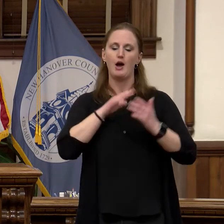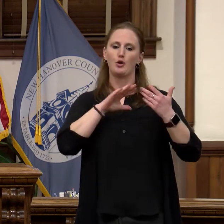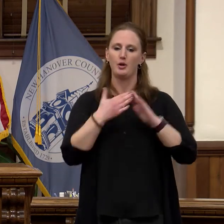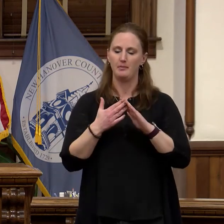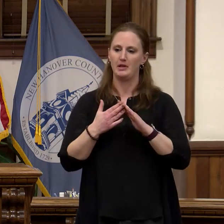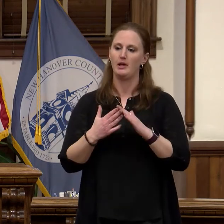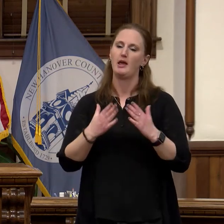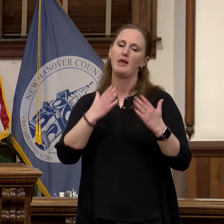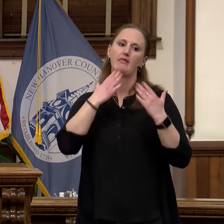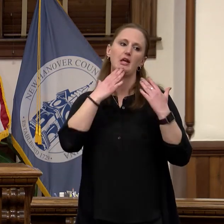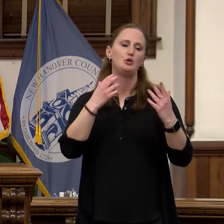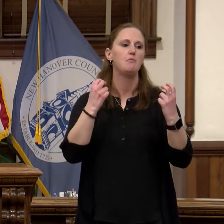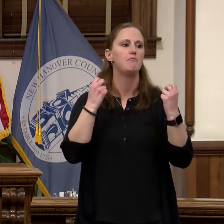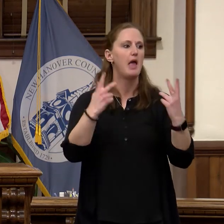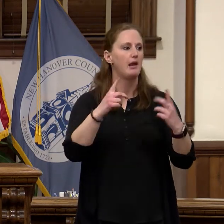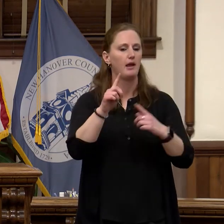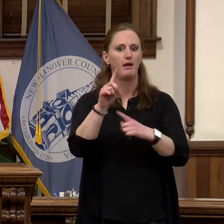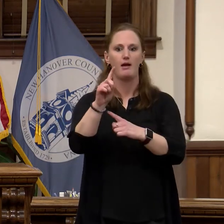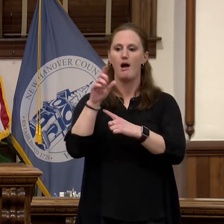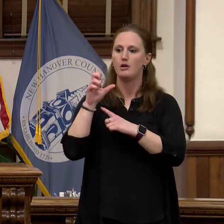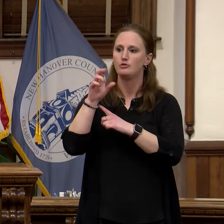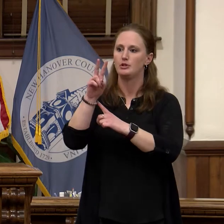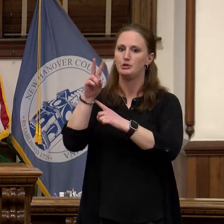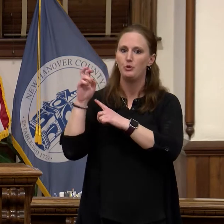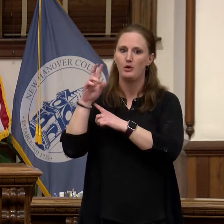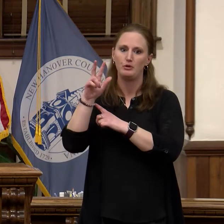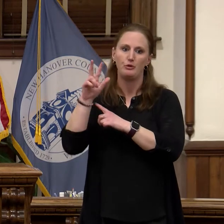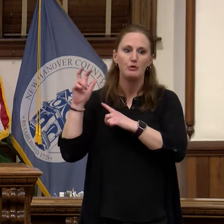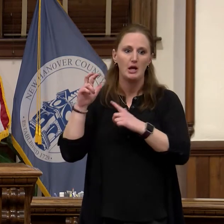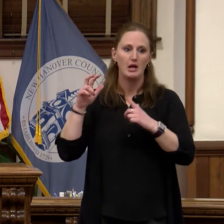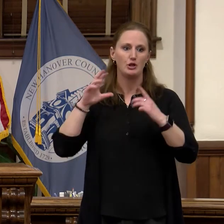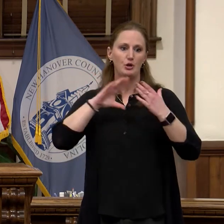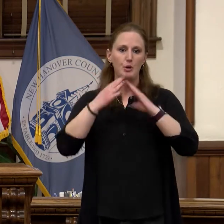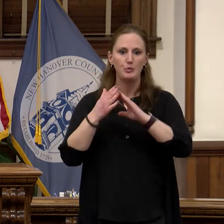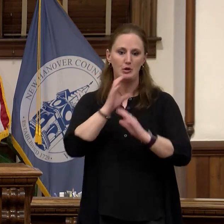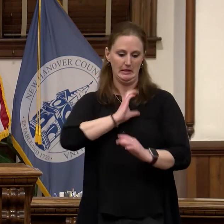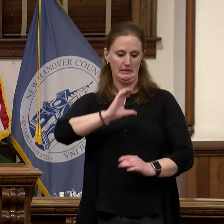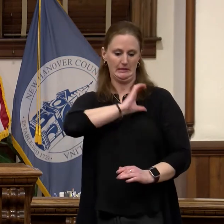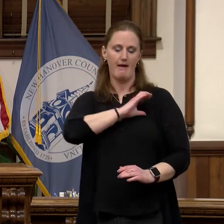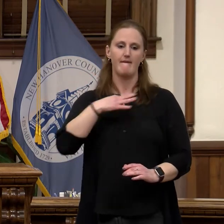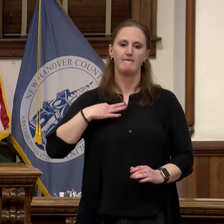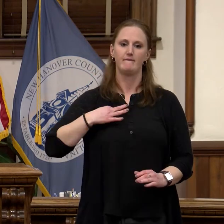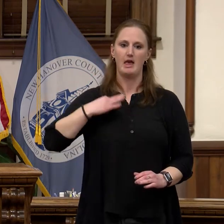hundreds of community citizens who have volunteered on County appointed boards